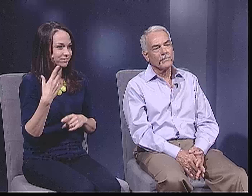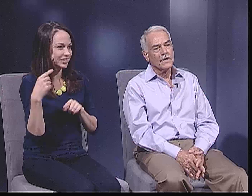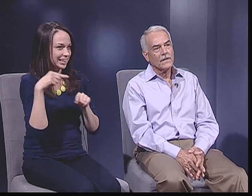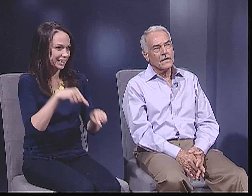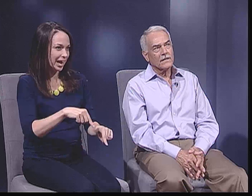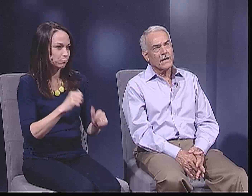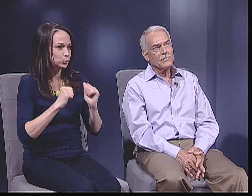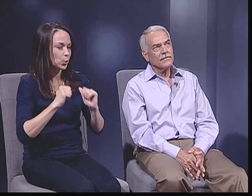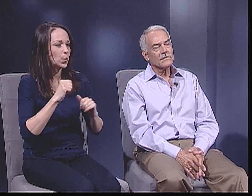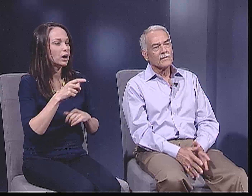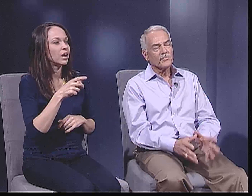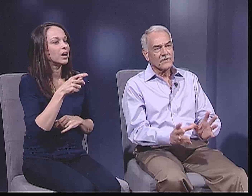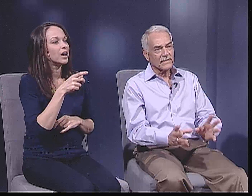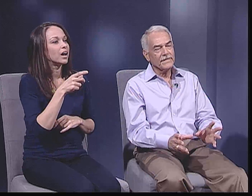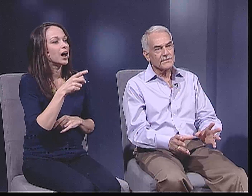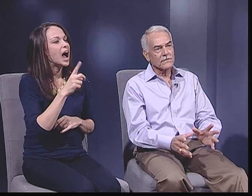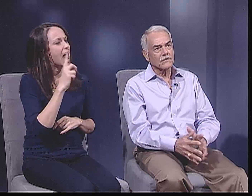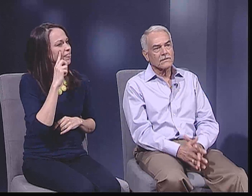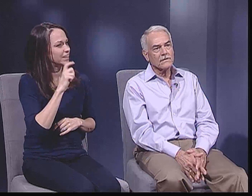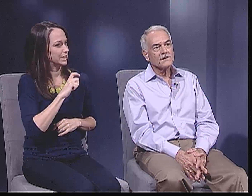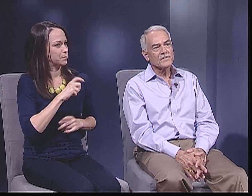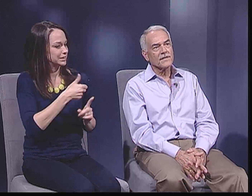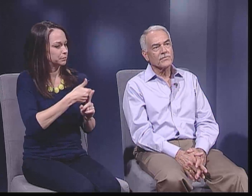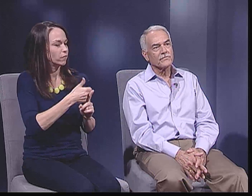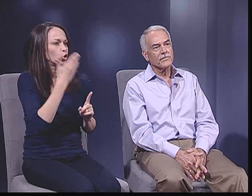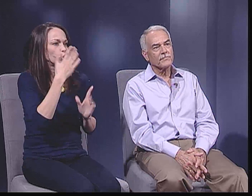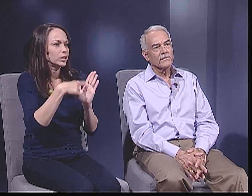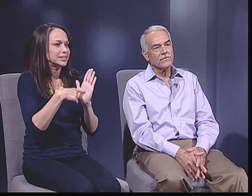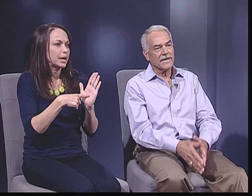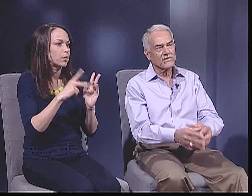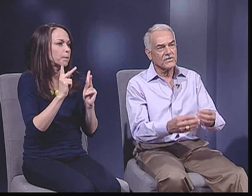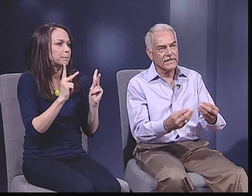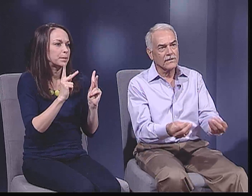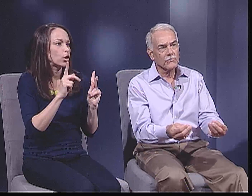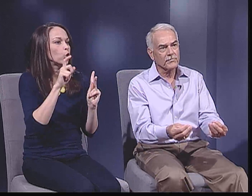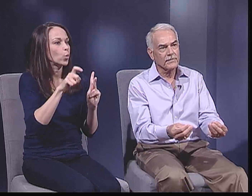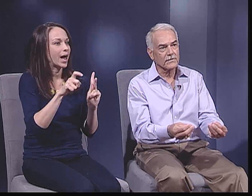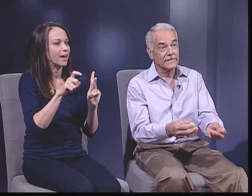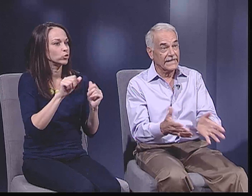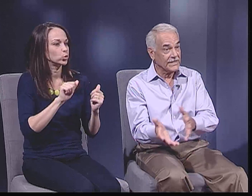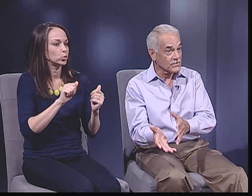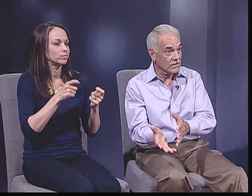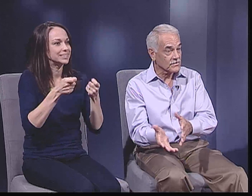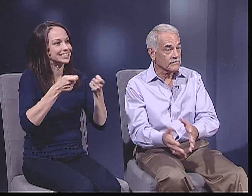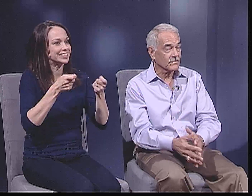of Austin, come on your program. And I believe that the police are a good example of people